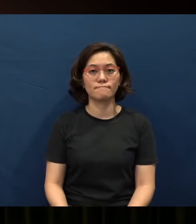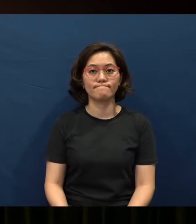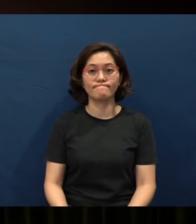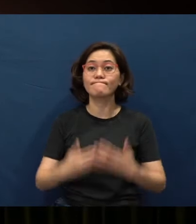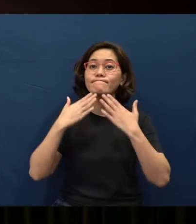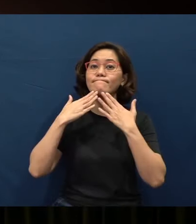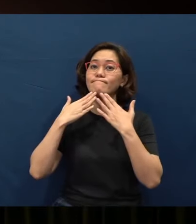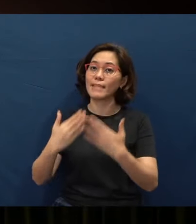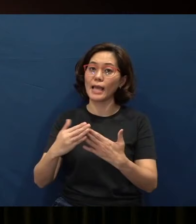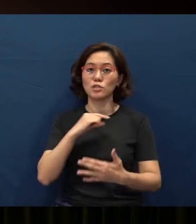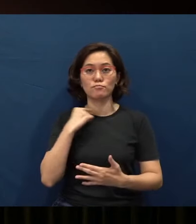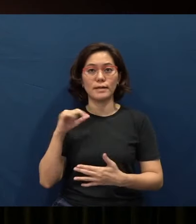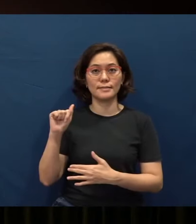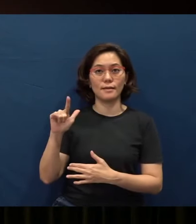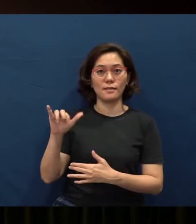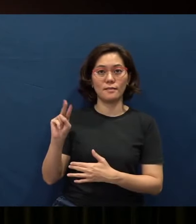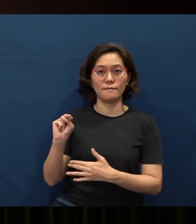Thank you, Pastor Alvin.